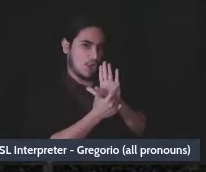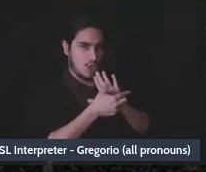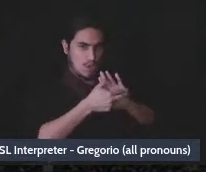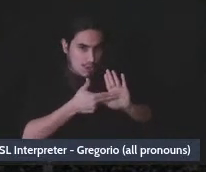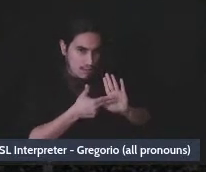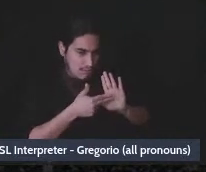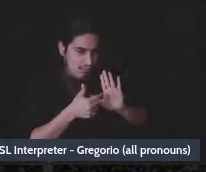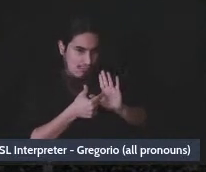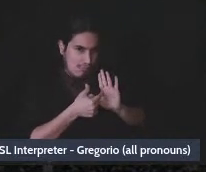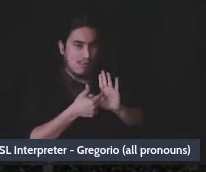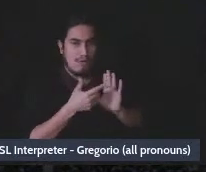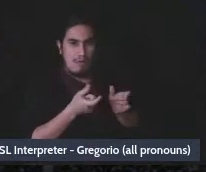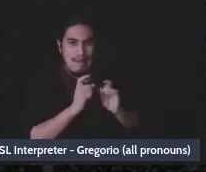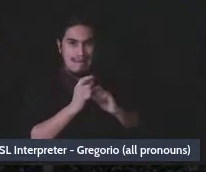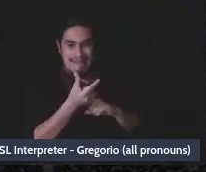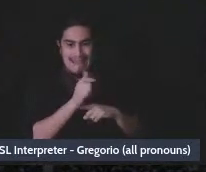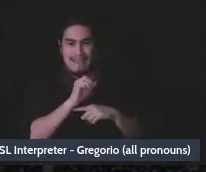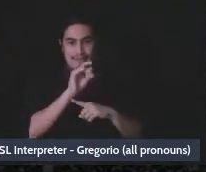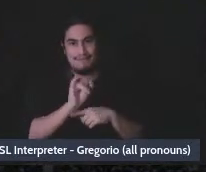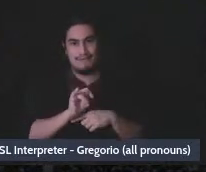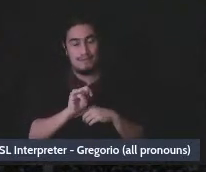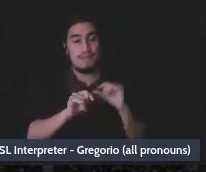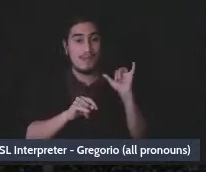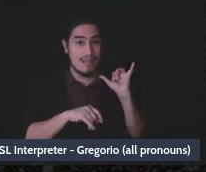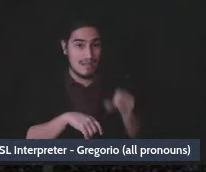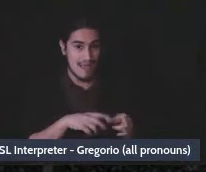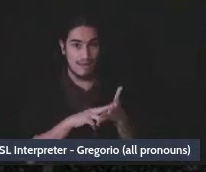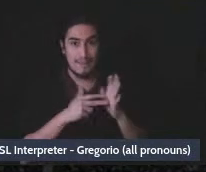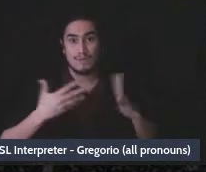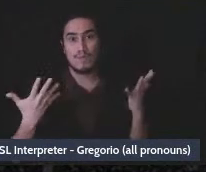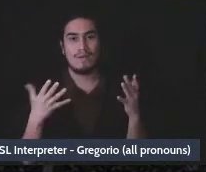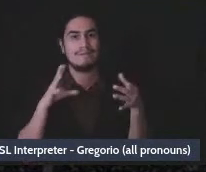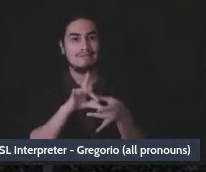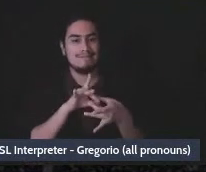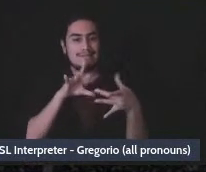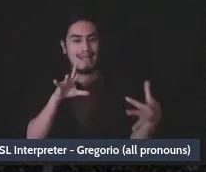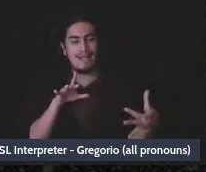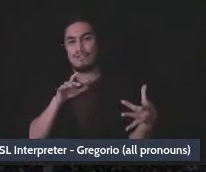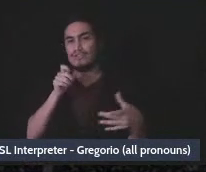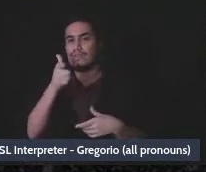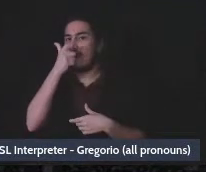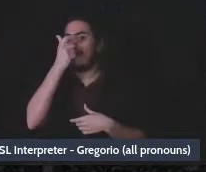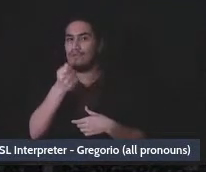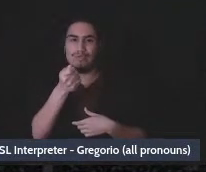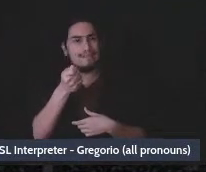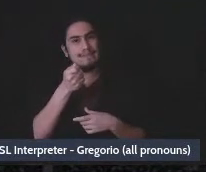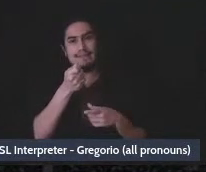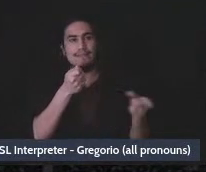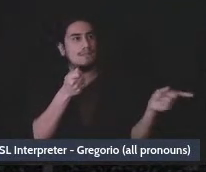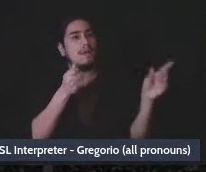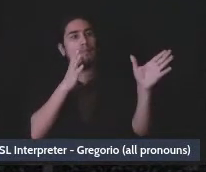and the term of art is defined as “detached and disinterested generosity out of affection respect